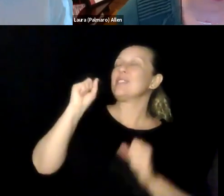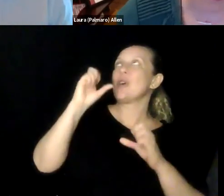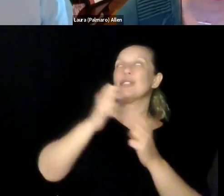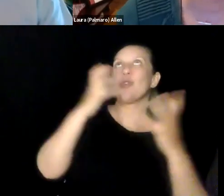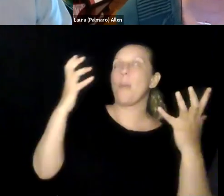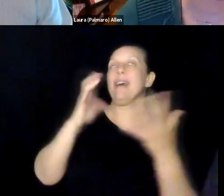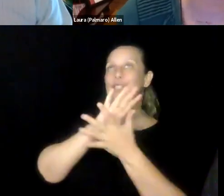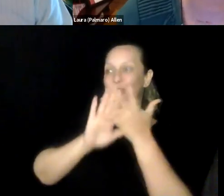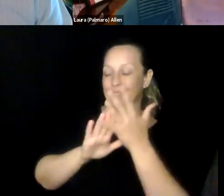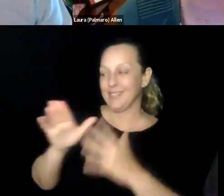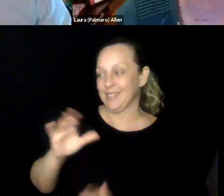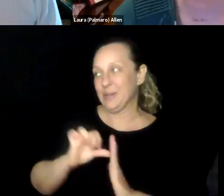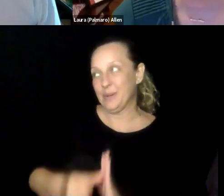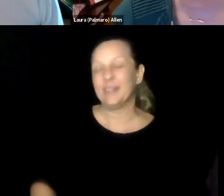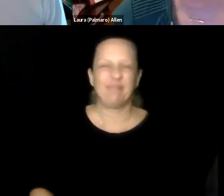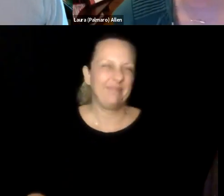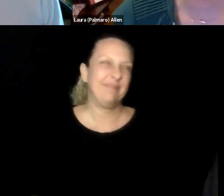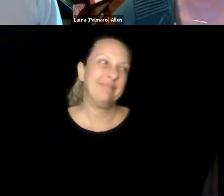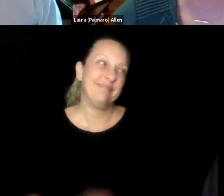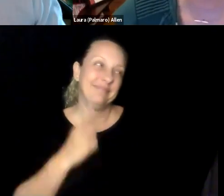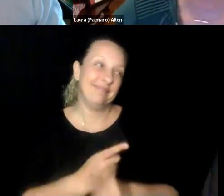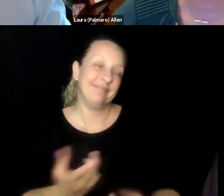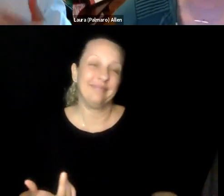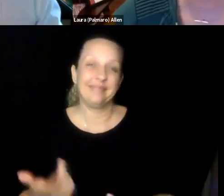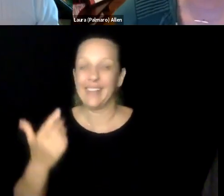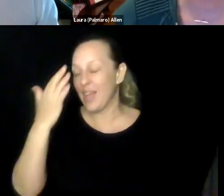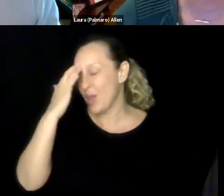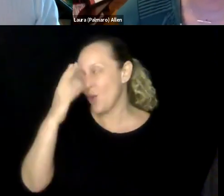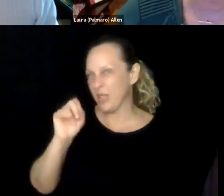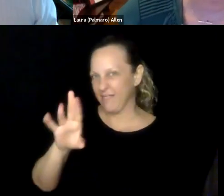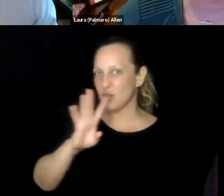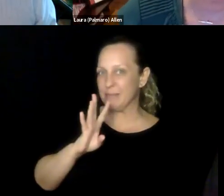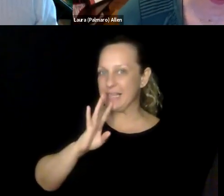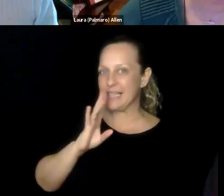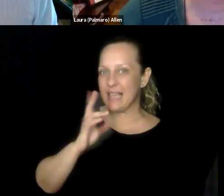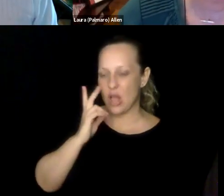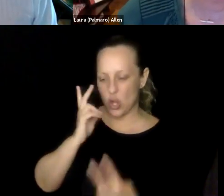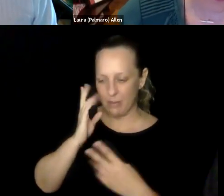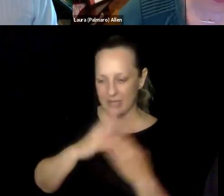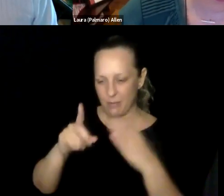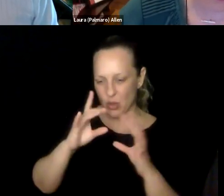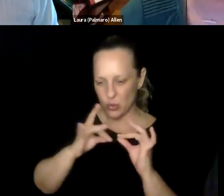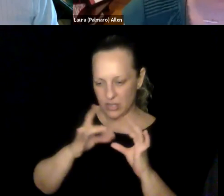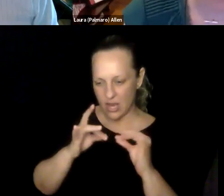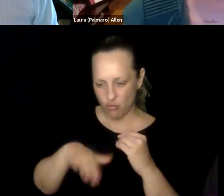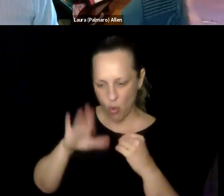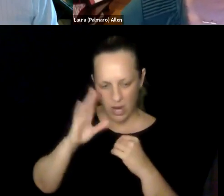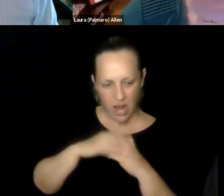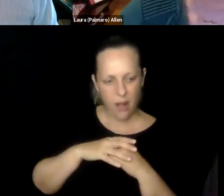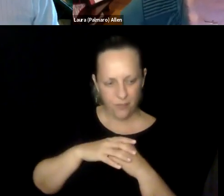disabilities. So, yeah, a little bit about me. That is so -- there's so much there to unpack.